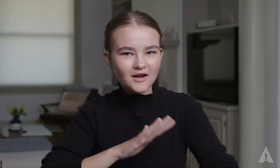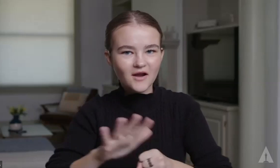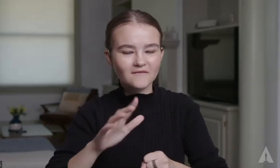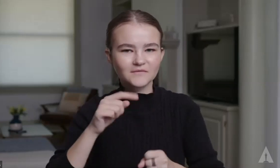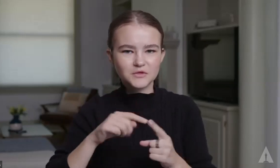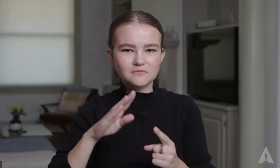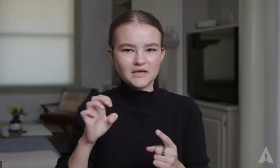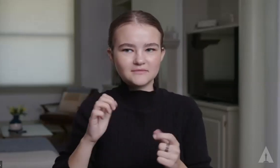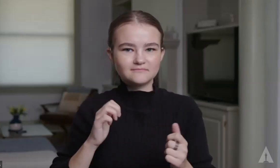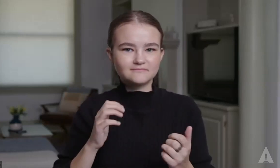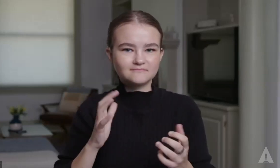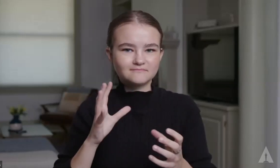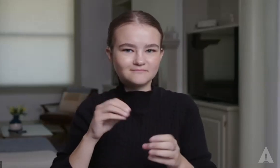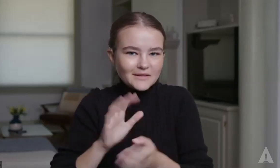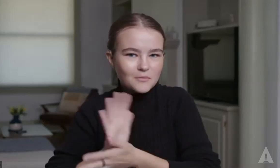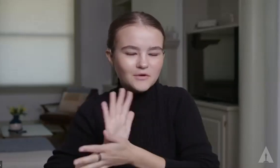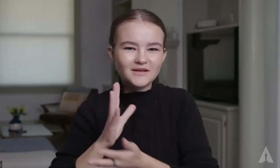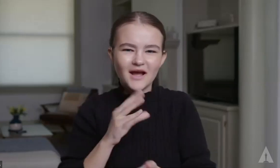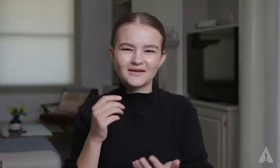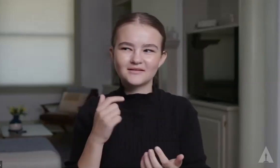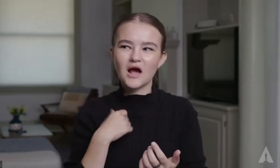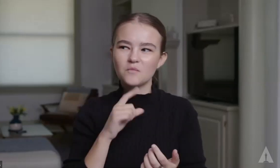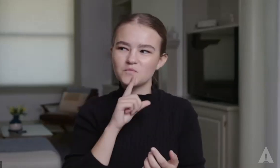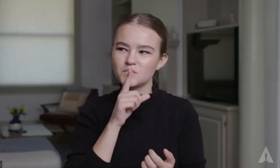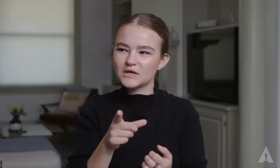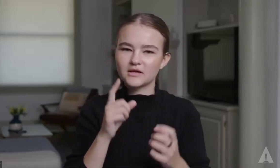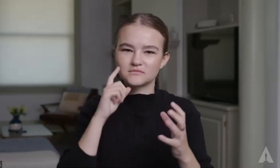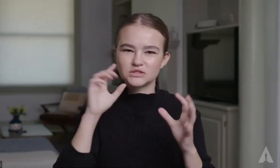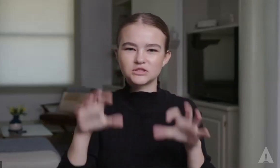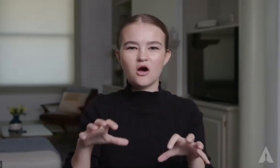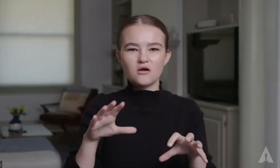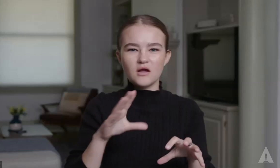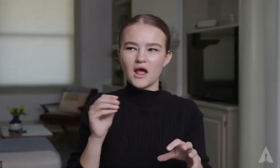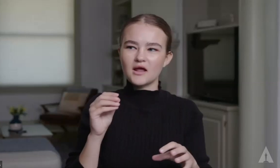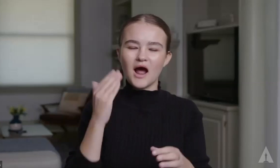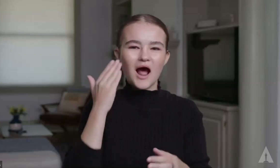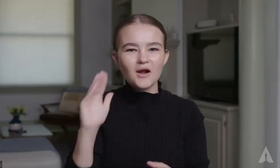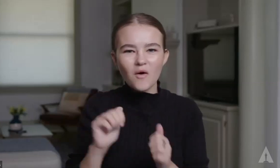And you're good enough to be in the movies. It's always shocking.